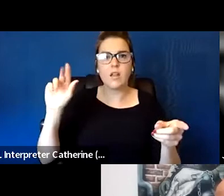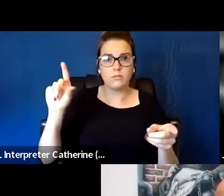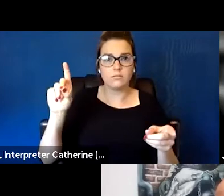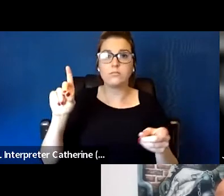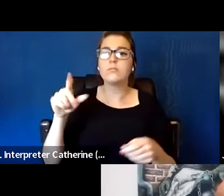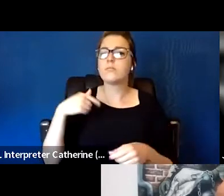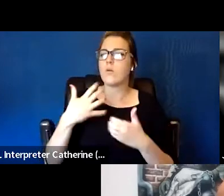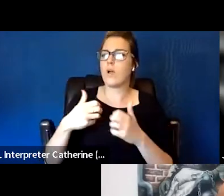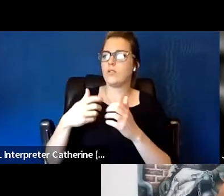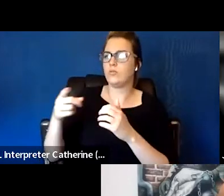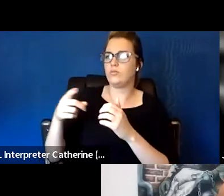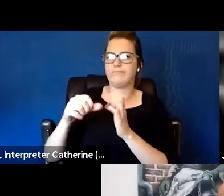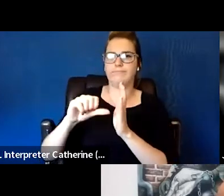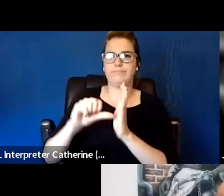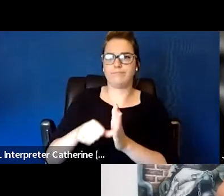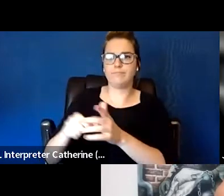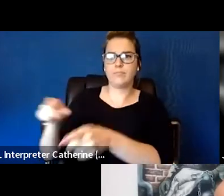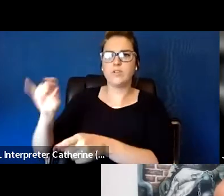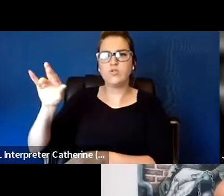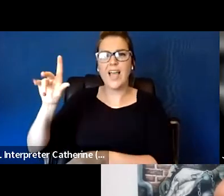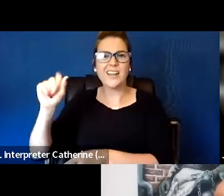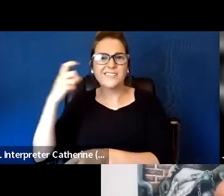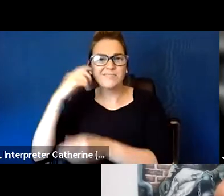that is a critically important, so I hope people don't miss